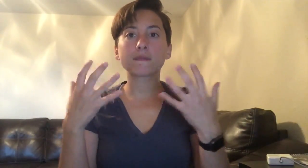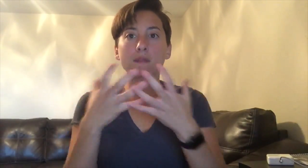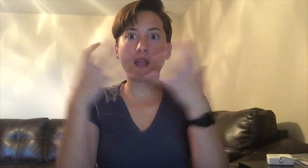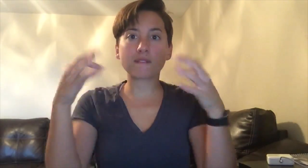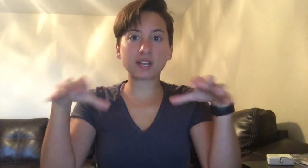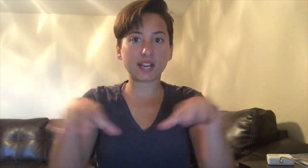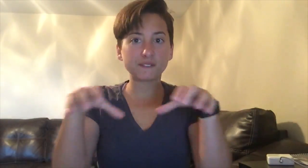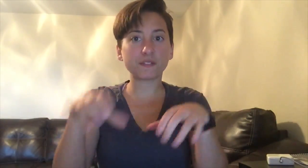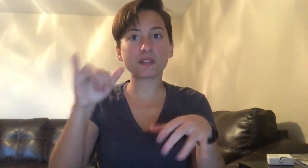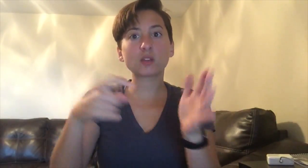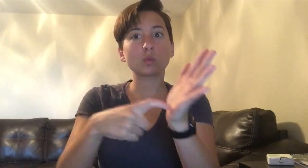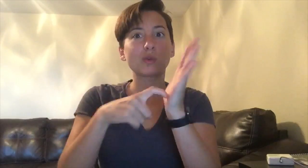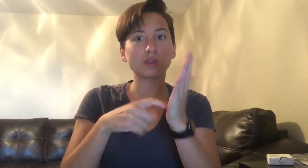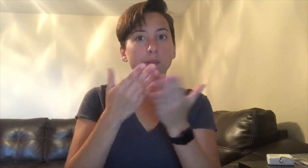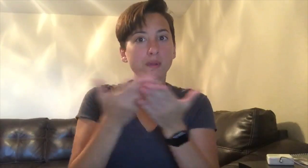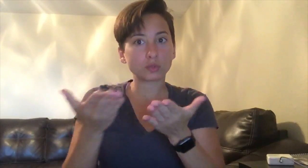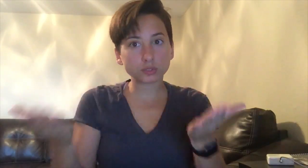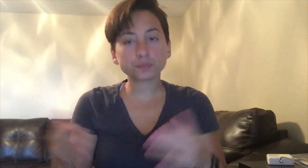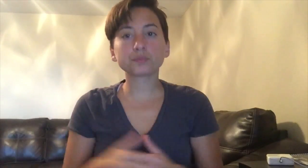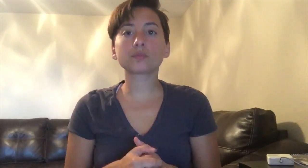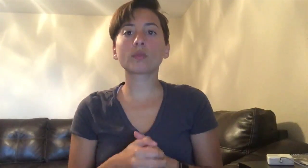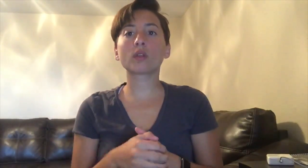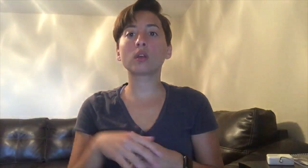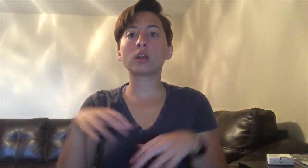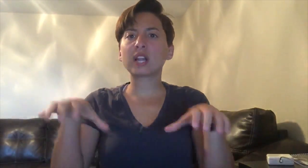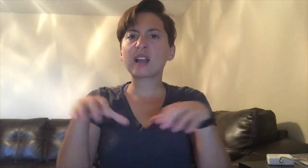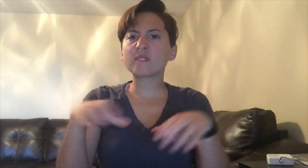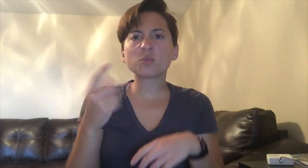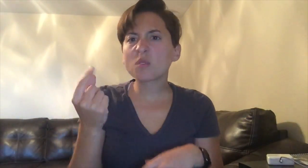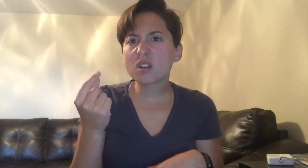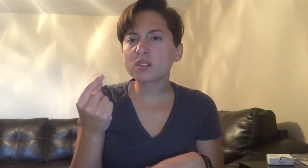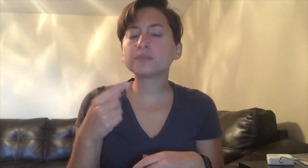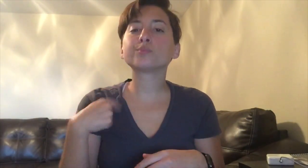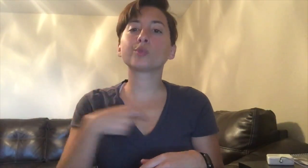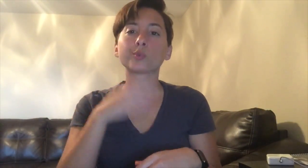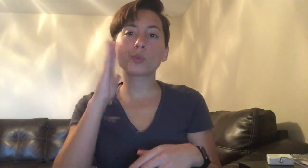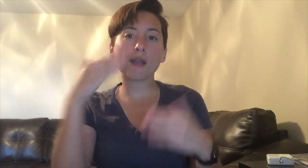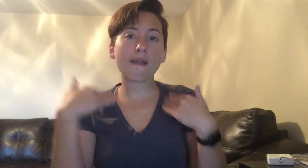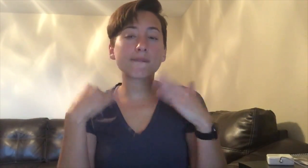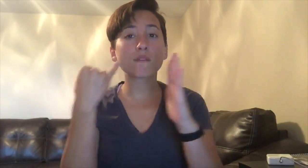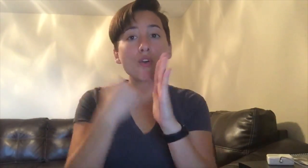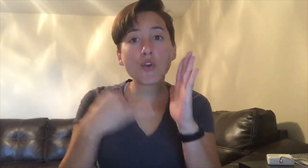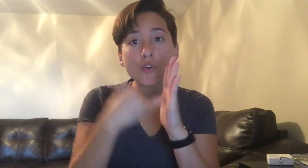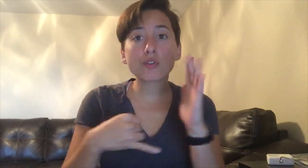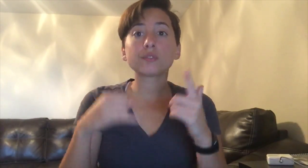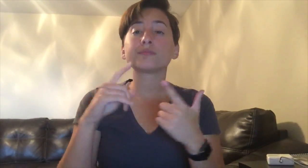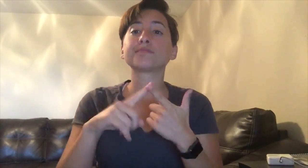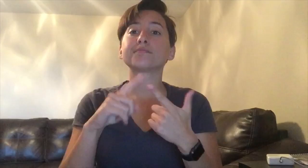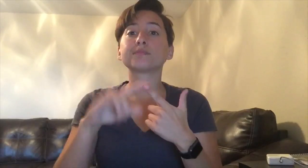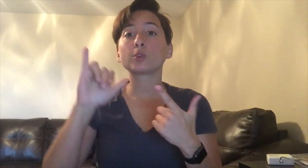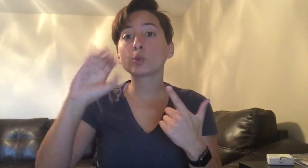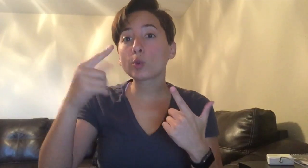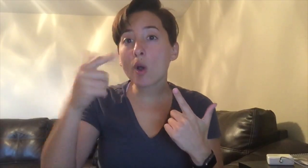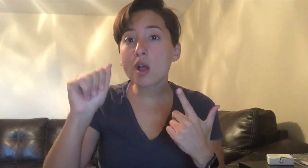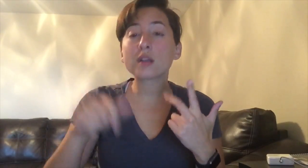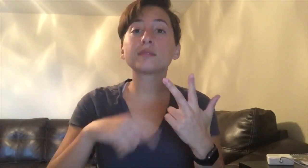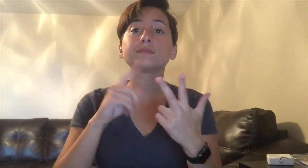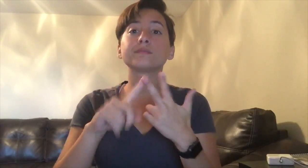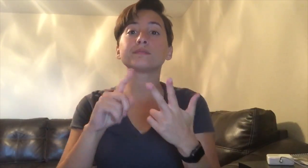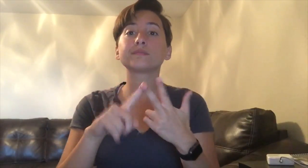Activities what?? Yoga, relaxation, art, workshops, cooking, and more!